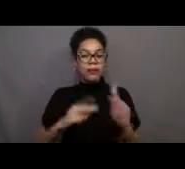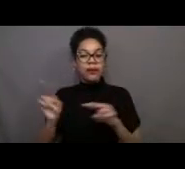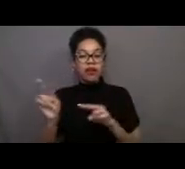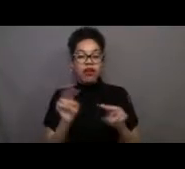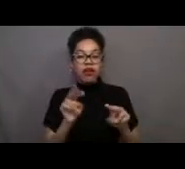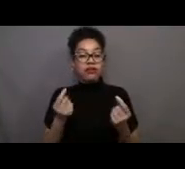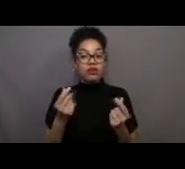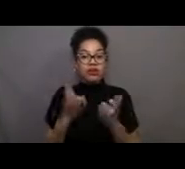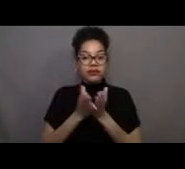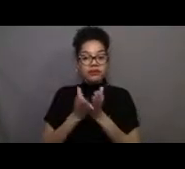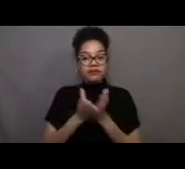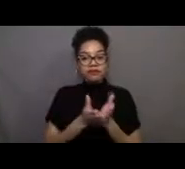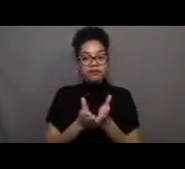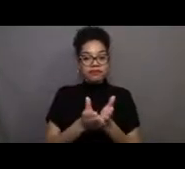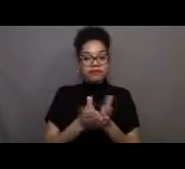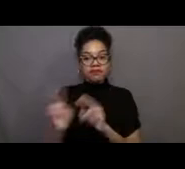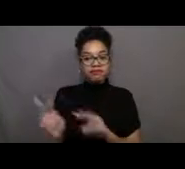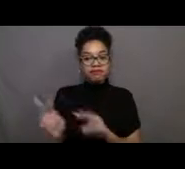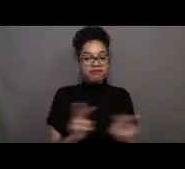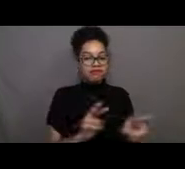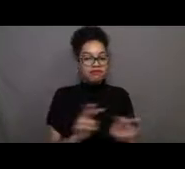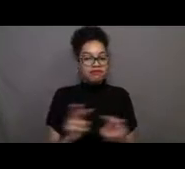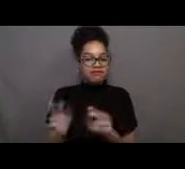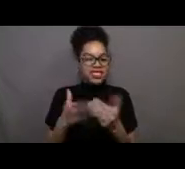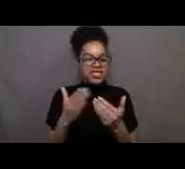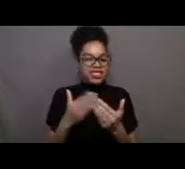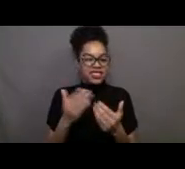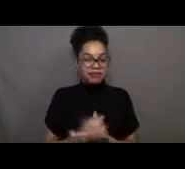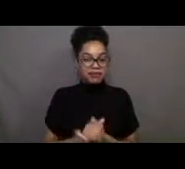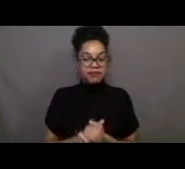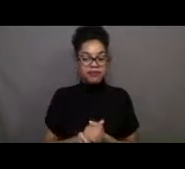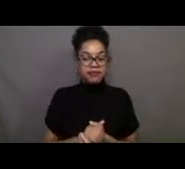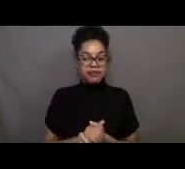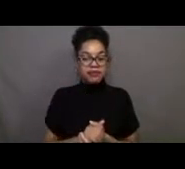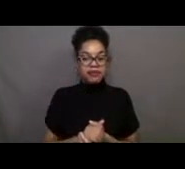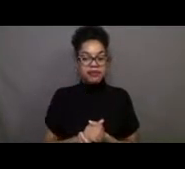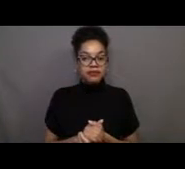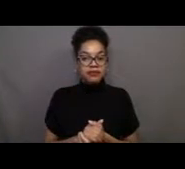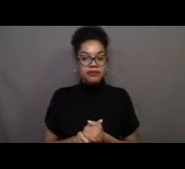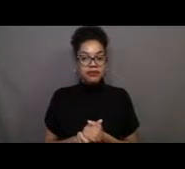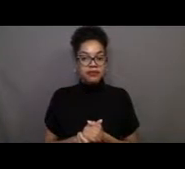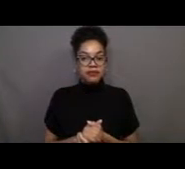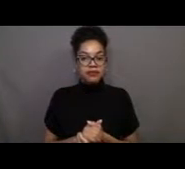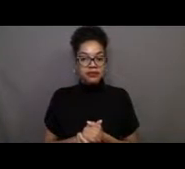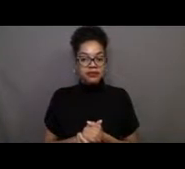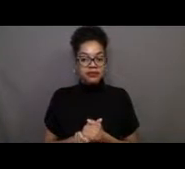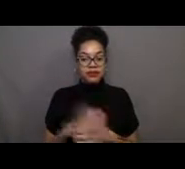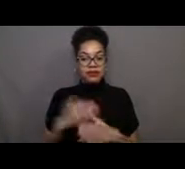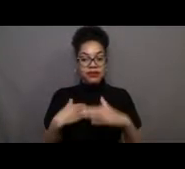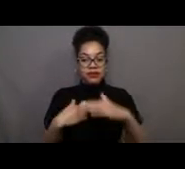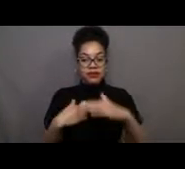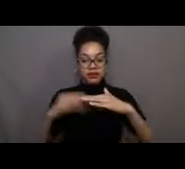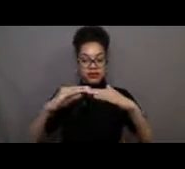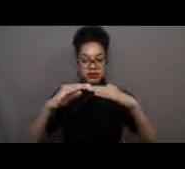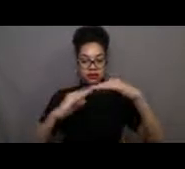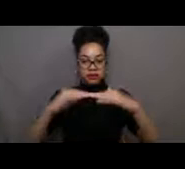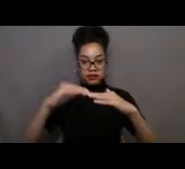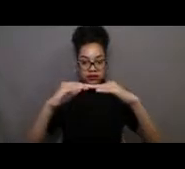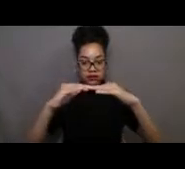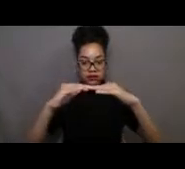to the surface of a kelp forest easily enough. It's a lot of fun. In between the bottom and the surface is the mid-water zone. Fish are a common sight here.